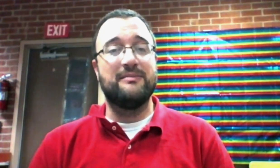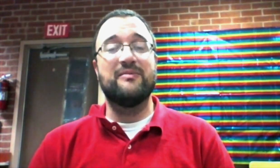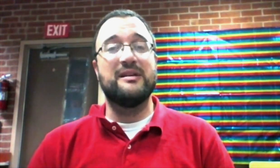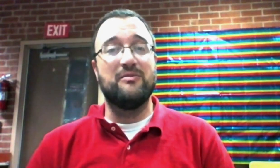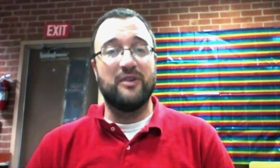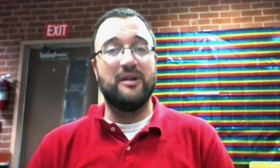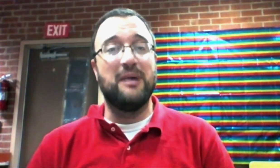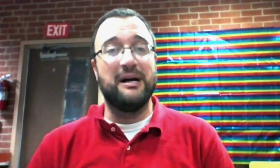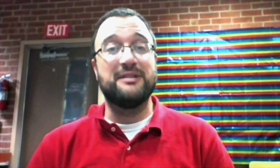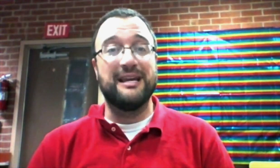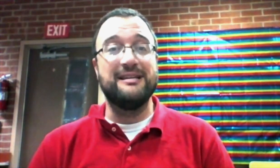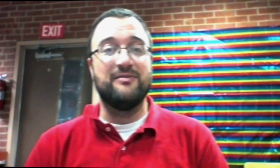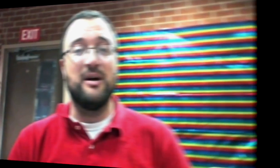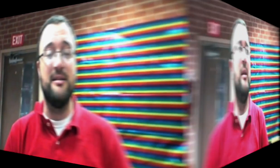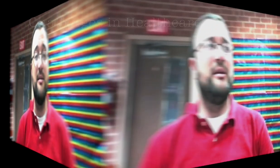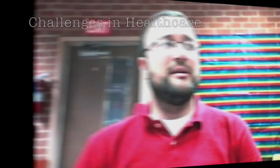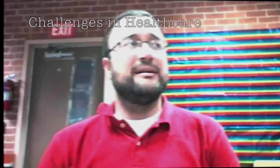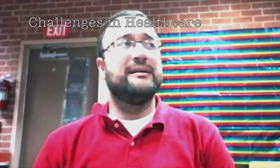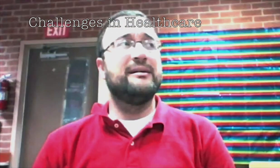as a very mild case of autism.